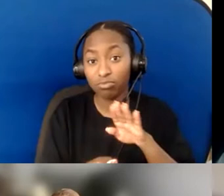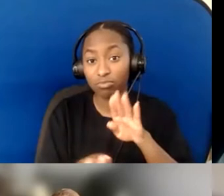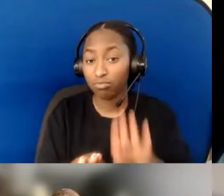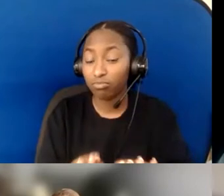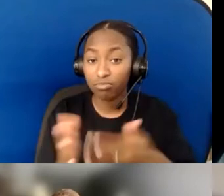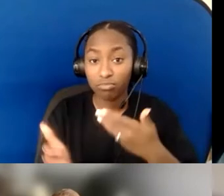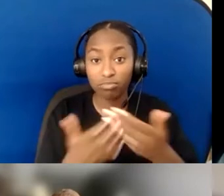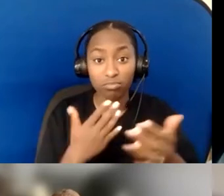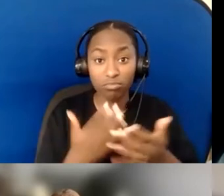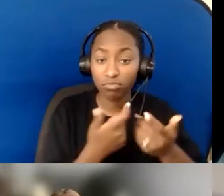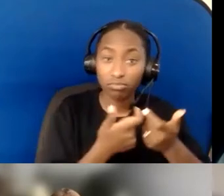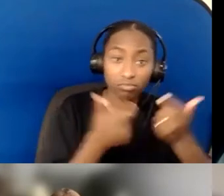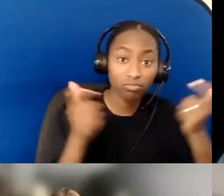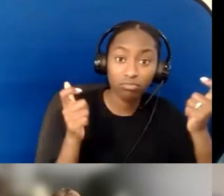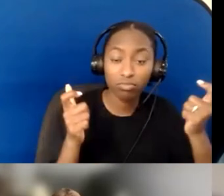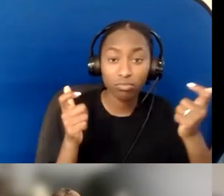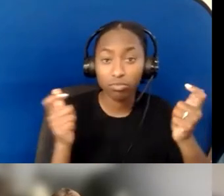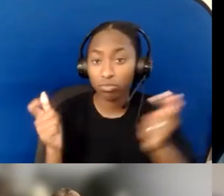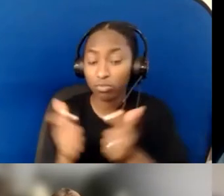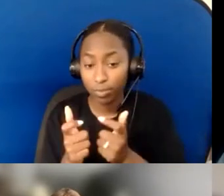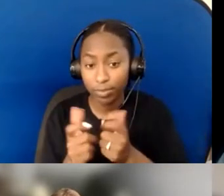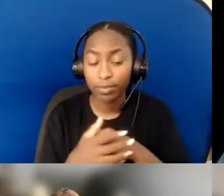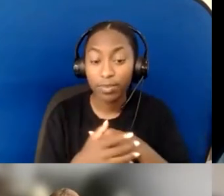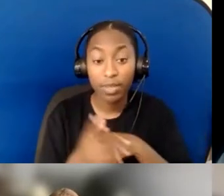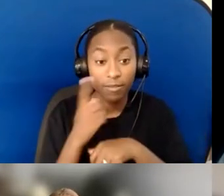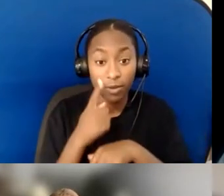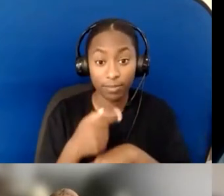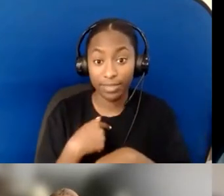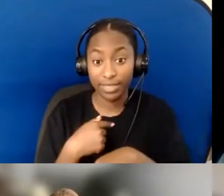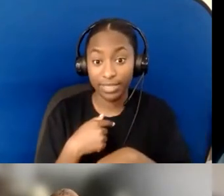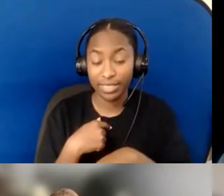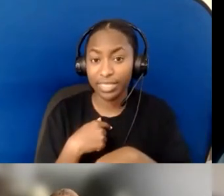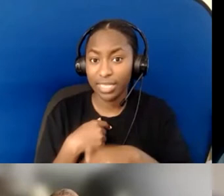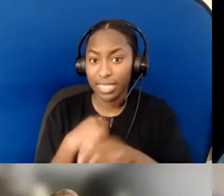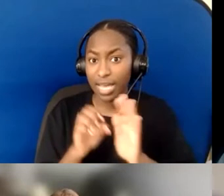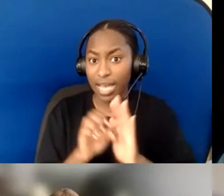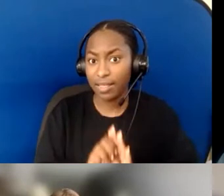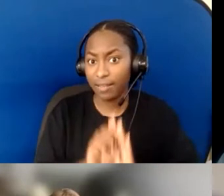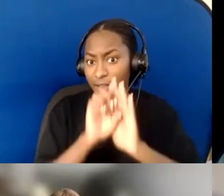Now, for me, the elevator was big in terms of costs; but on the other hand,